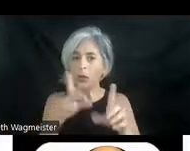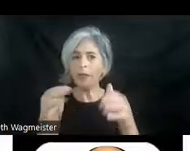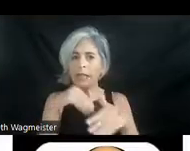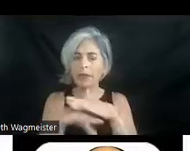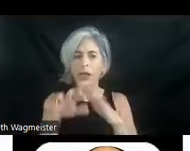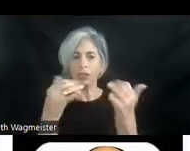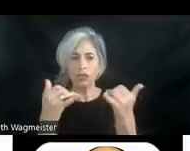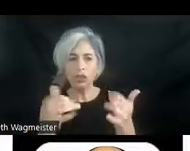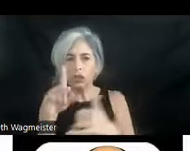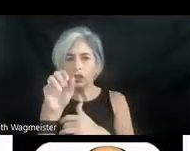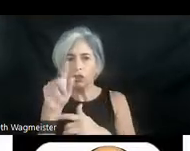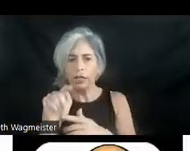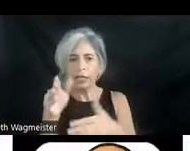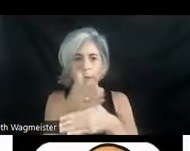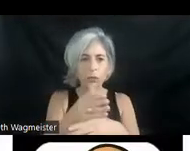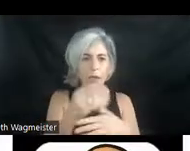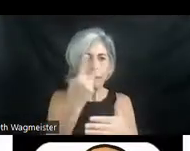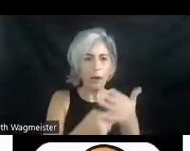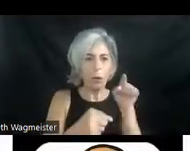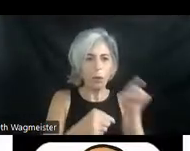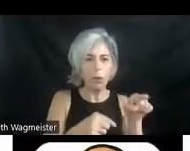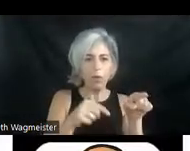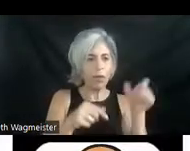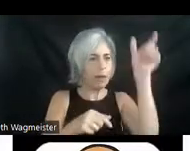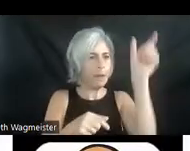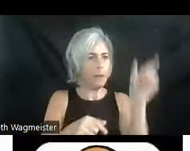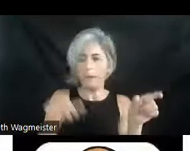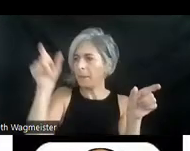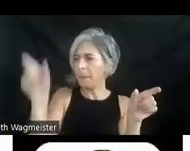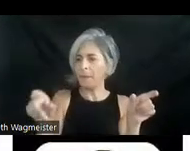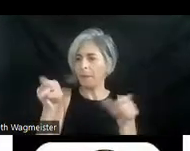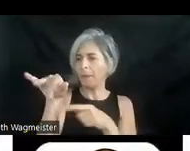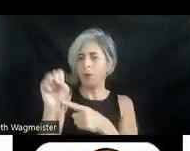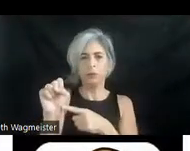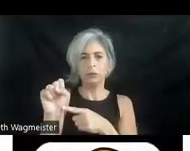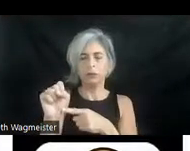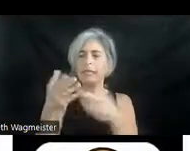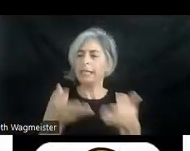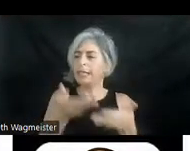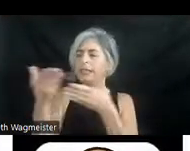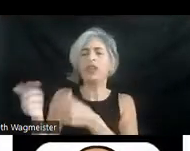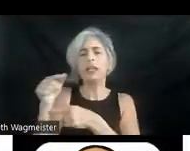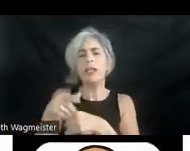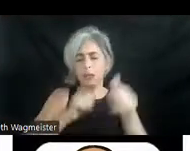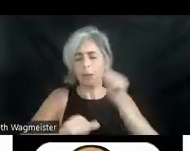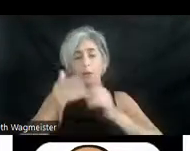current between both these poles. He goes on to suggest that the performers on stage,